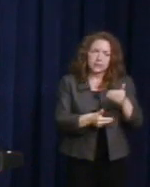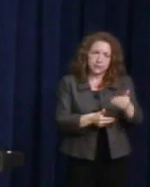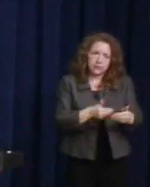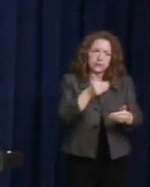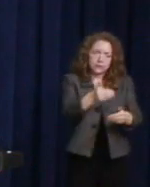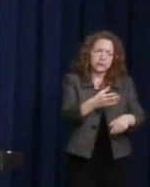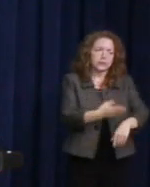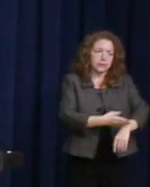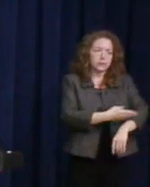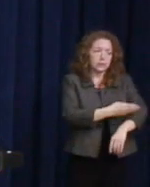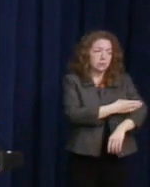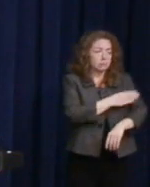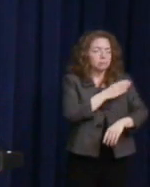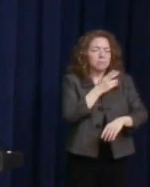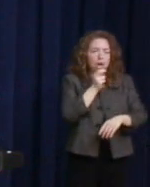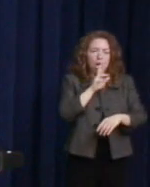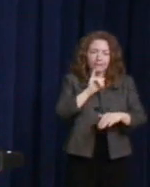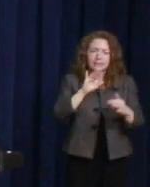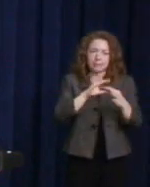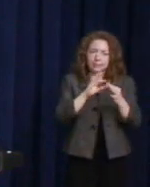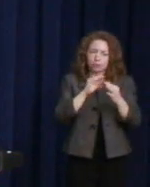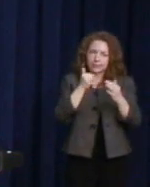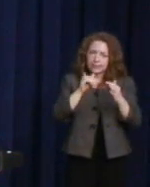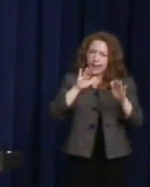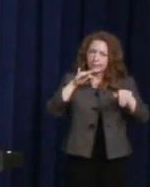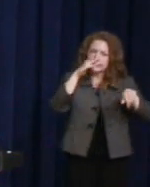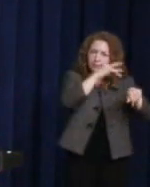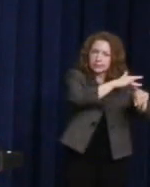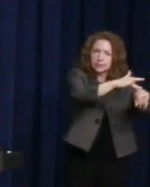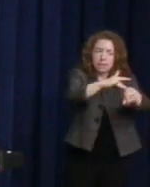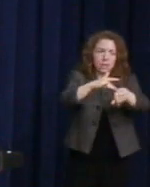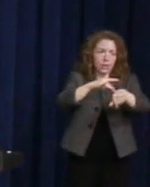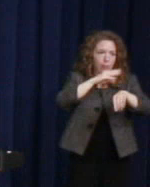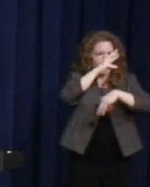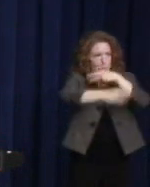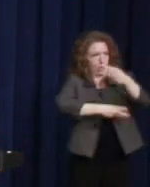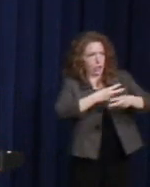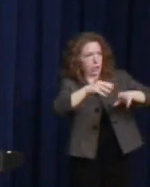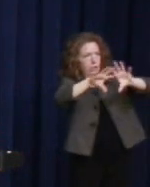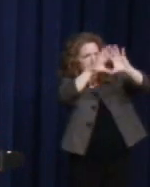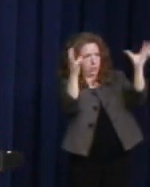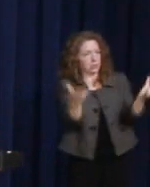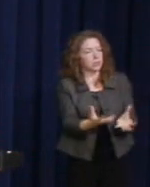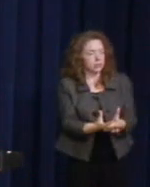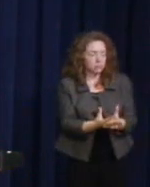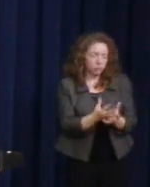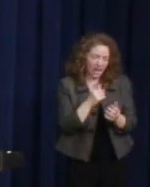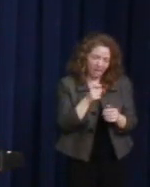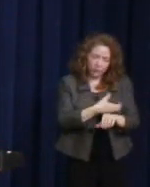And we need to do more in other parts of the world. As was said before, one-sixth of the world's